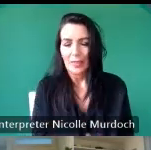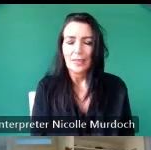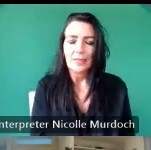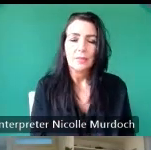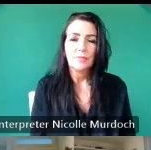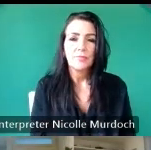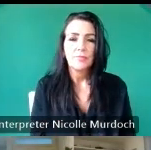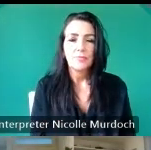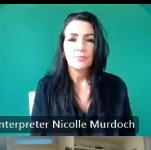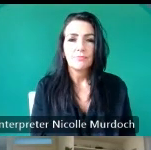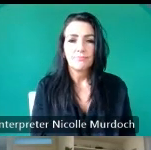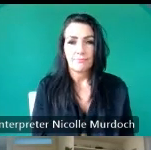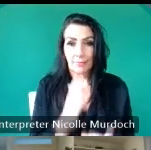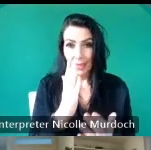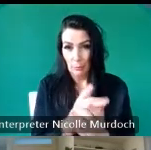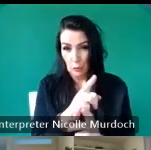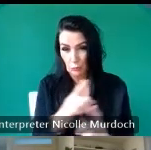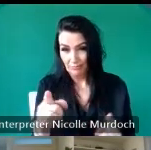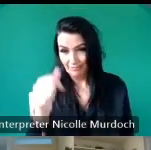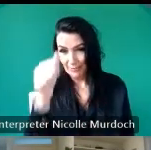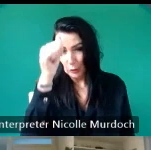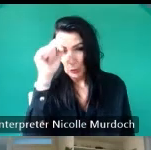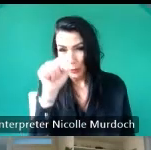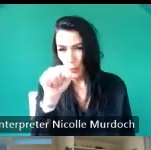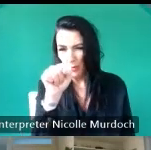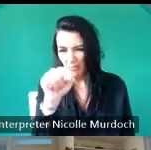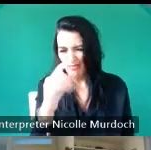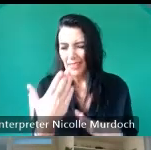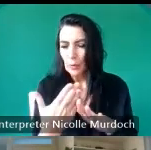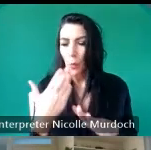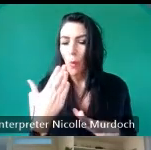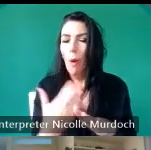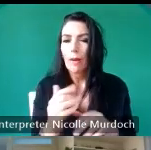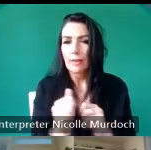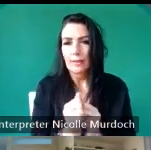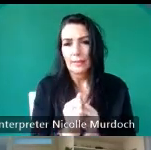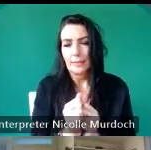in the room will be familiar with this kind of work work it was about doing additional research